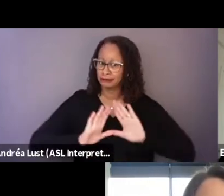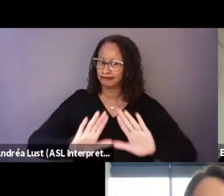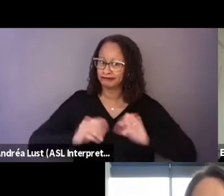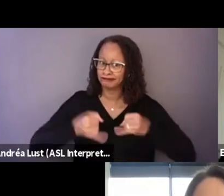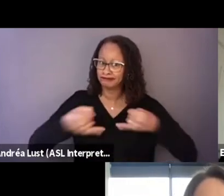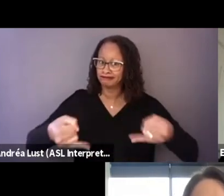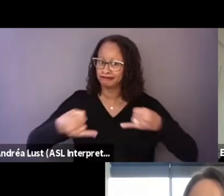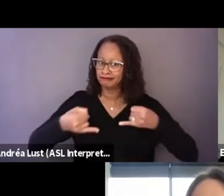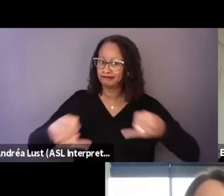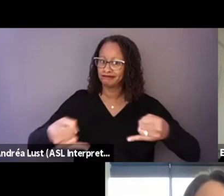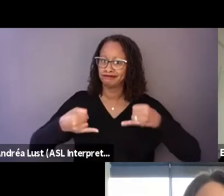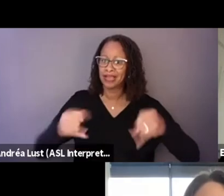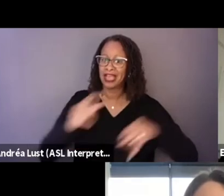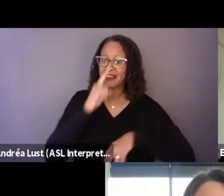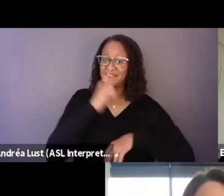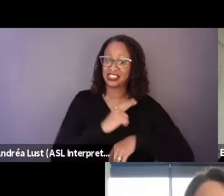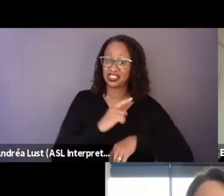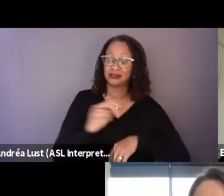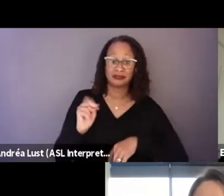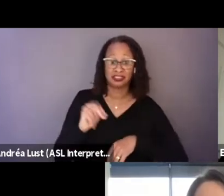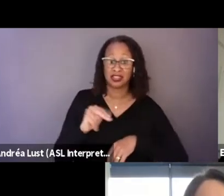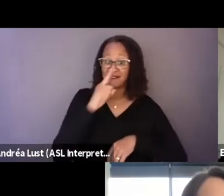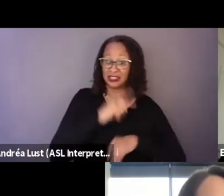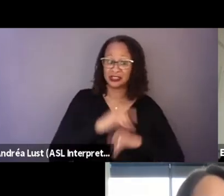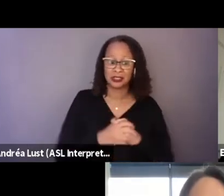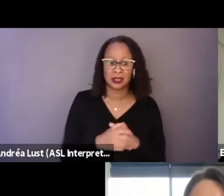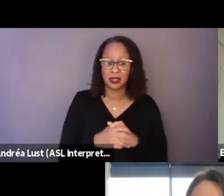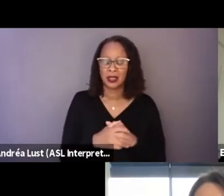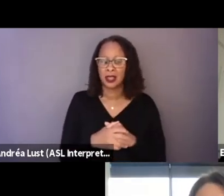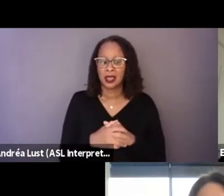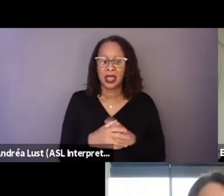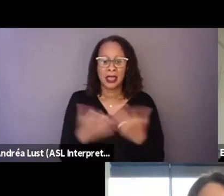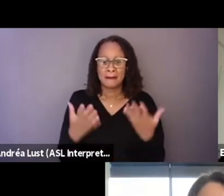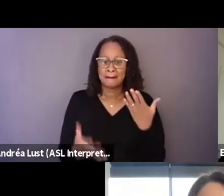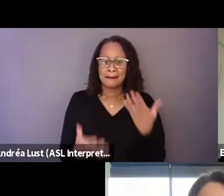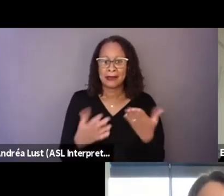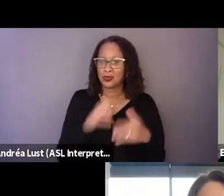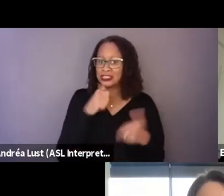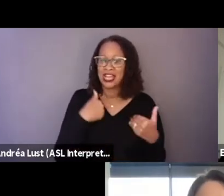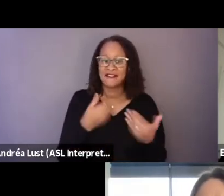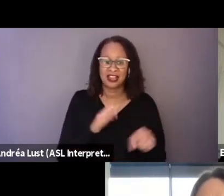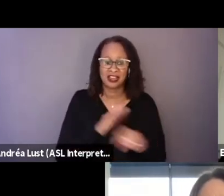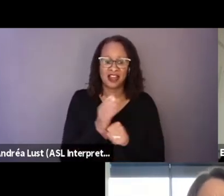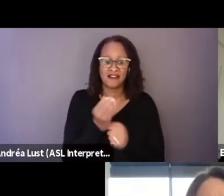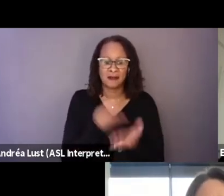You know, maybe we didn't have enough funding to have like all the extras we wanted. So then Alonso was like, well, in theater,